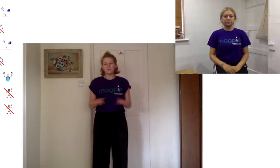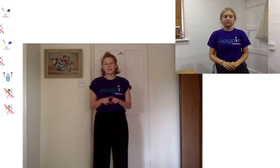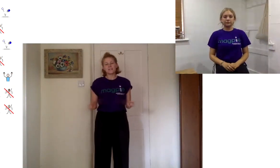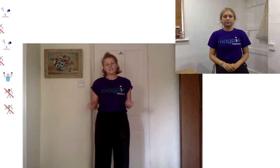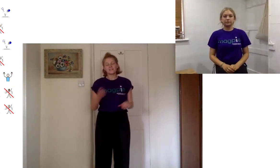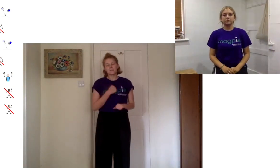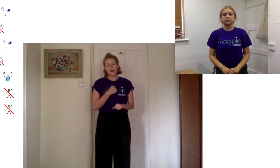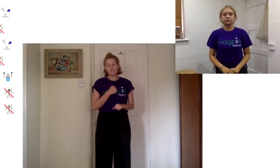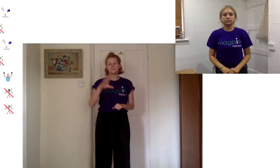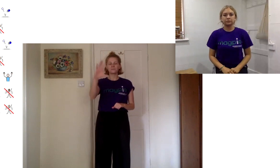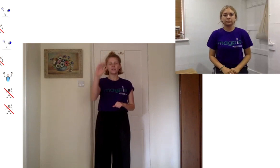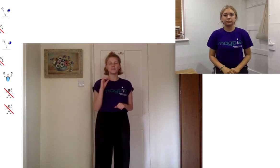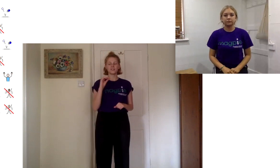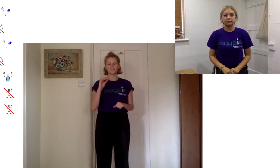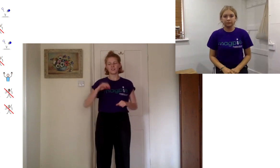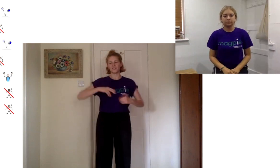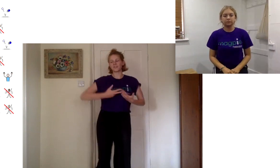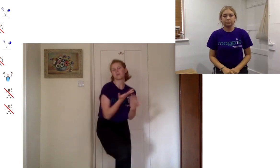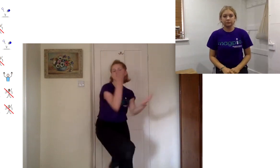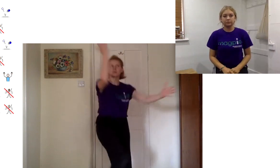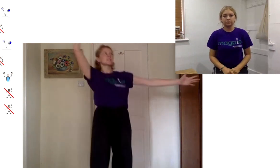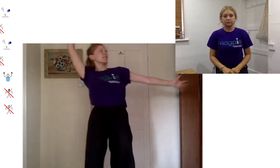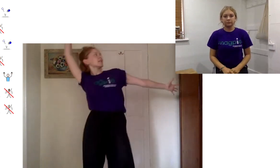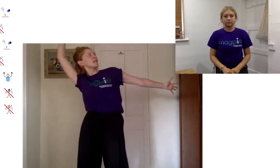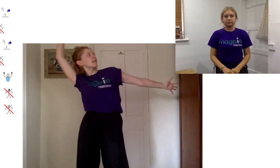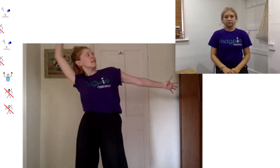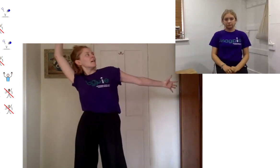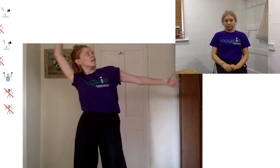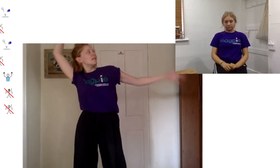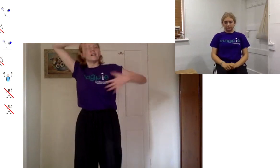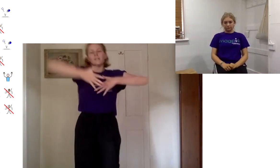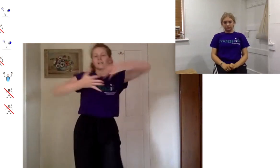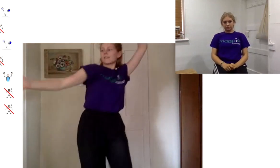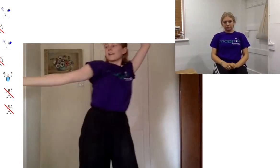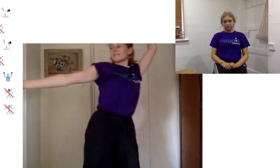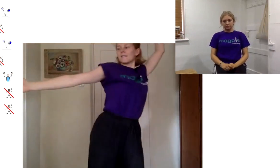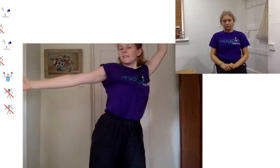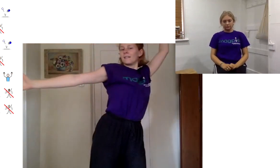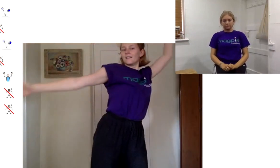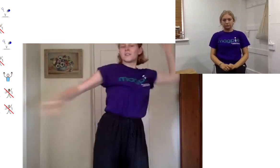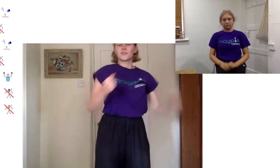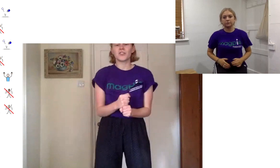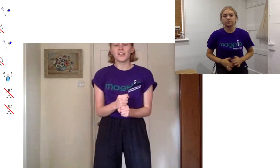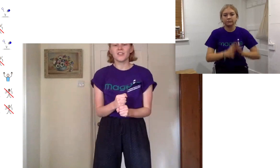can be different to mine you can choose you might do a pain like this or like this georgia can you